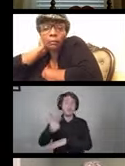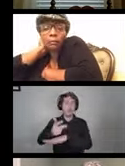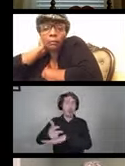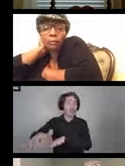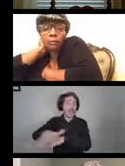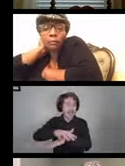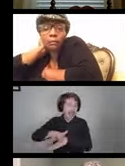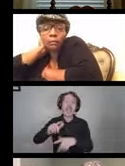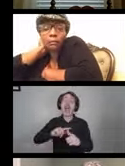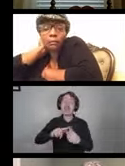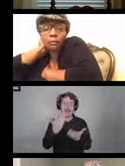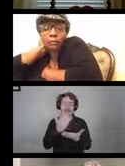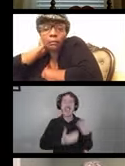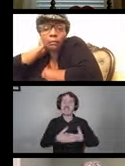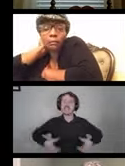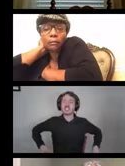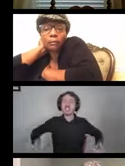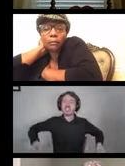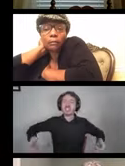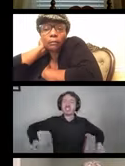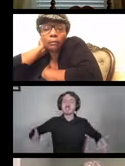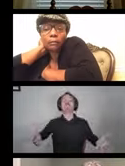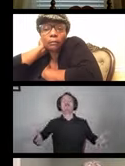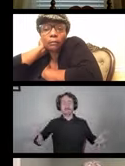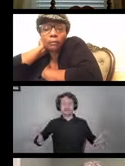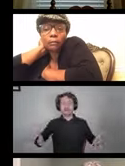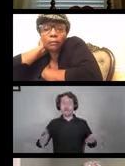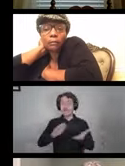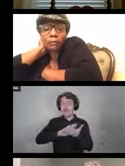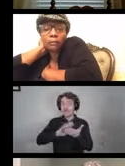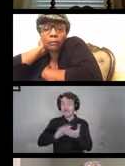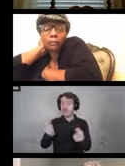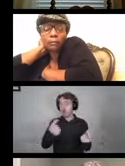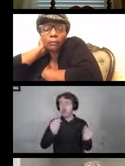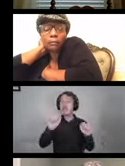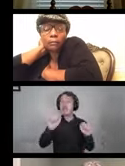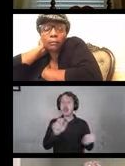Most of the cleaning practices can be applied to other non-powered DME.